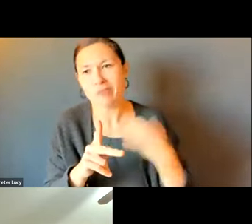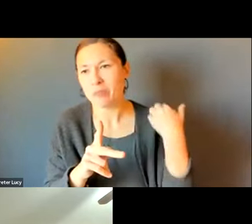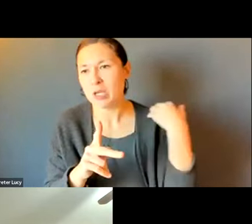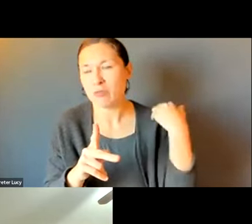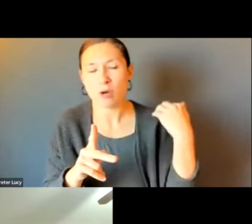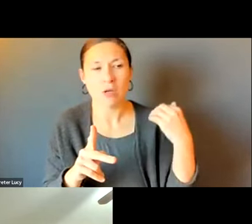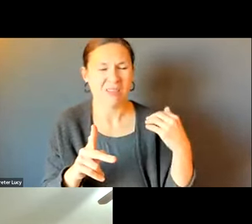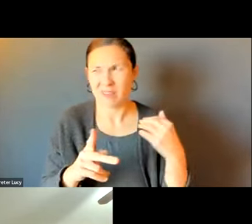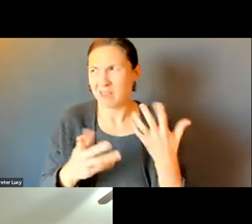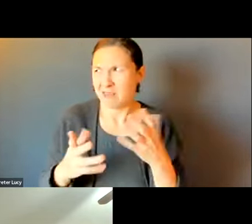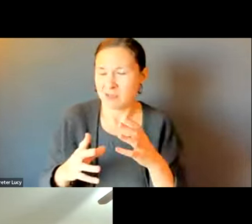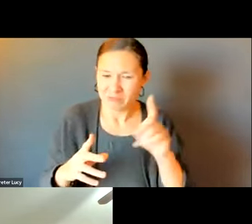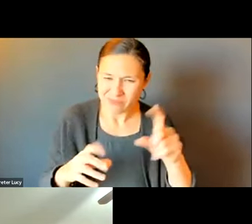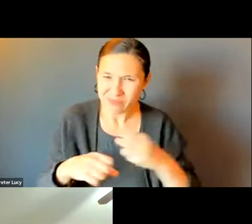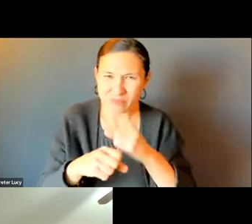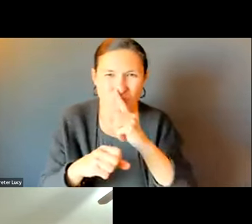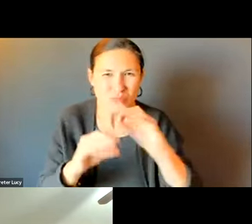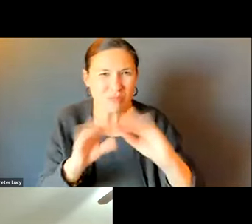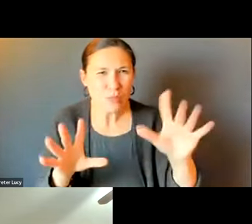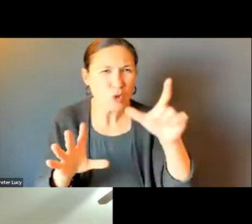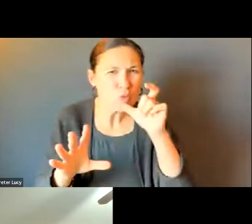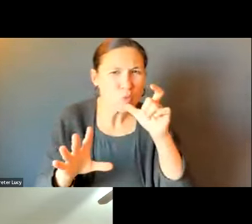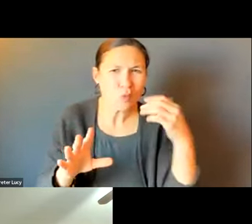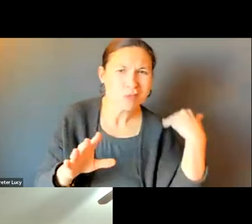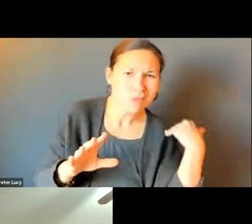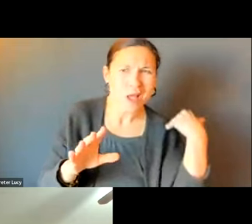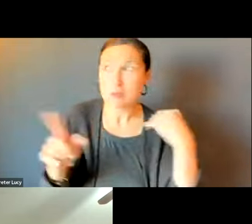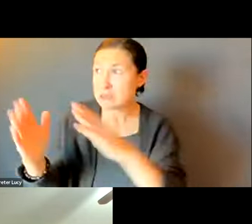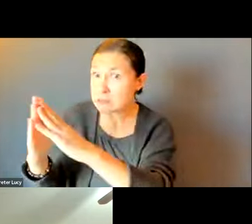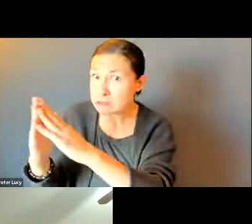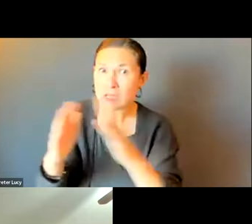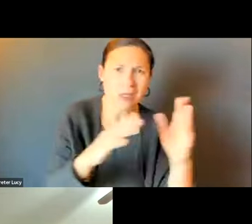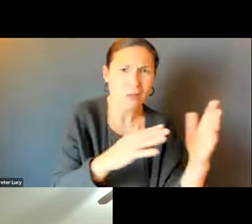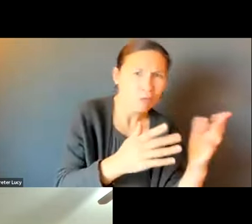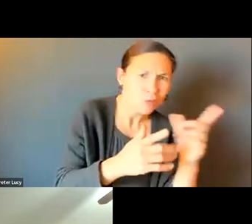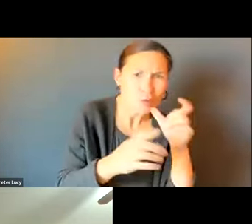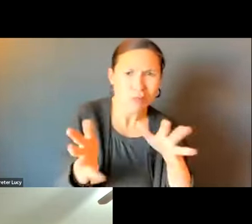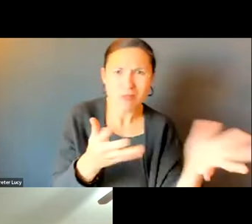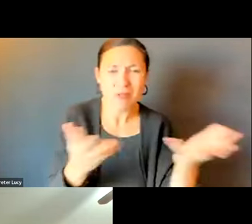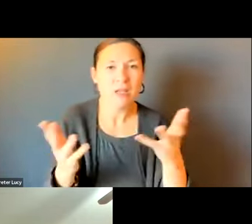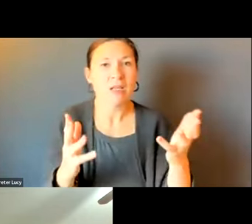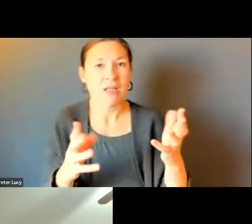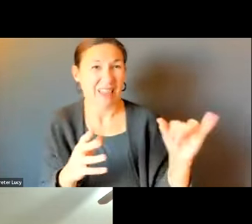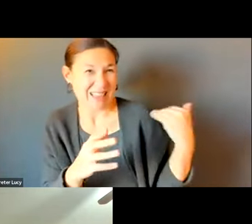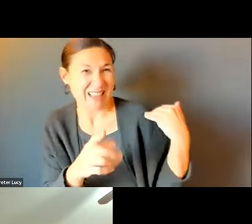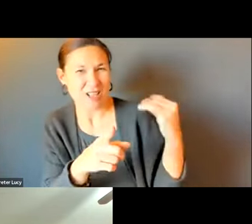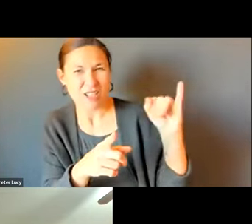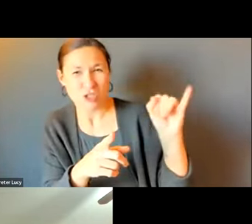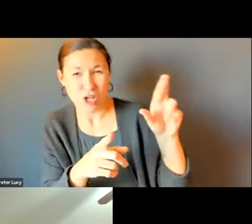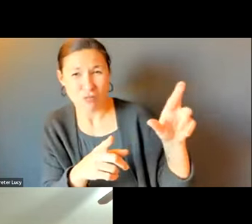IN THE YEARS PAST, THE ISSUE THAT FOLKS HAVE RAISED, MAKING SURE THERE'S CLARITY ABOUT WHO IS RESPONSIBLE FOR WHAT.